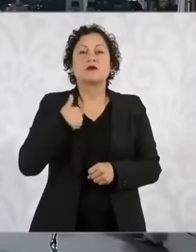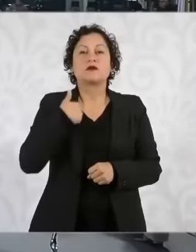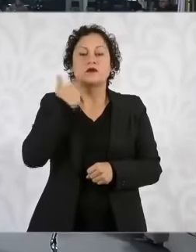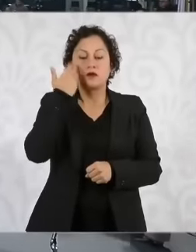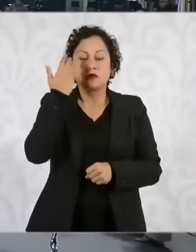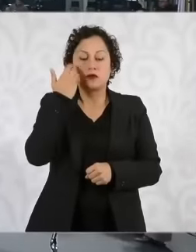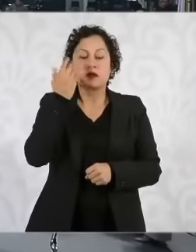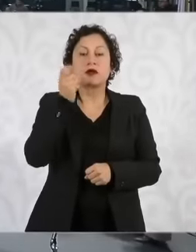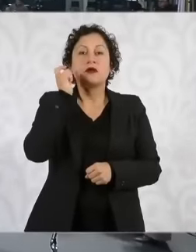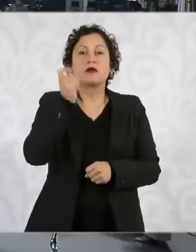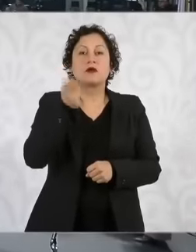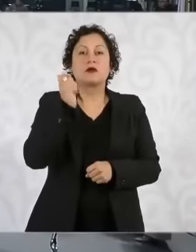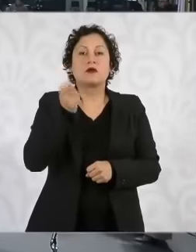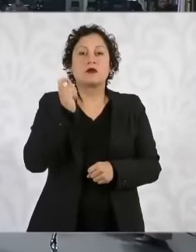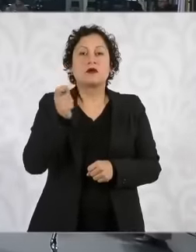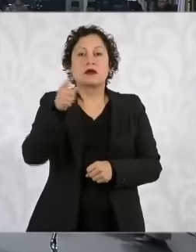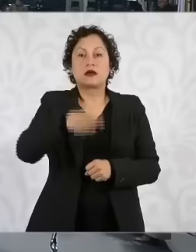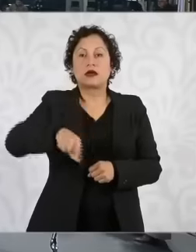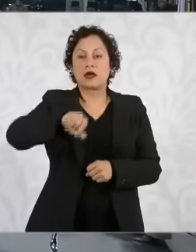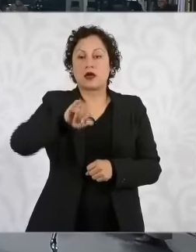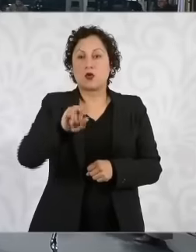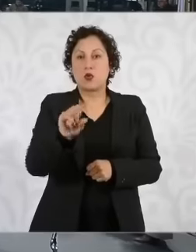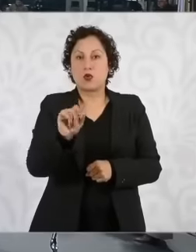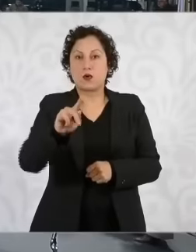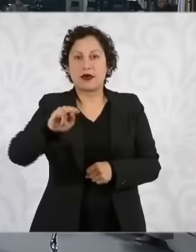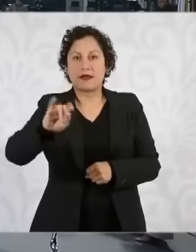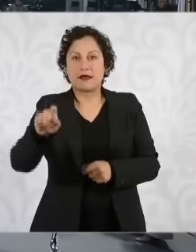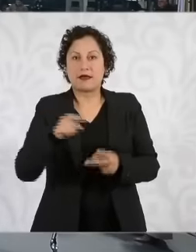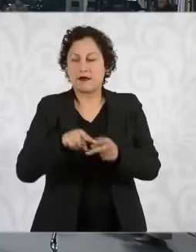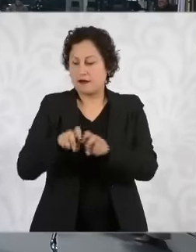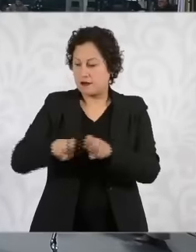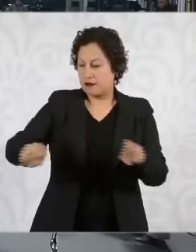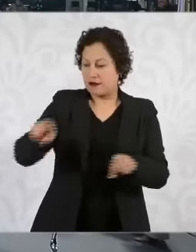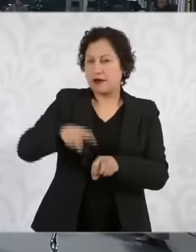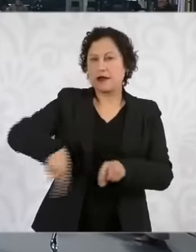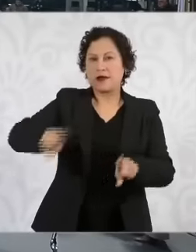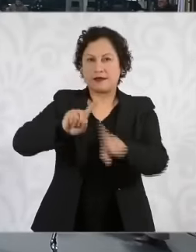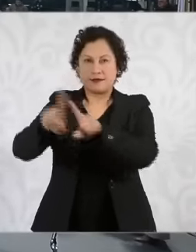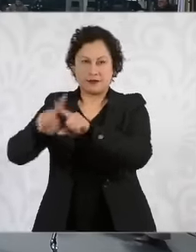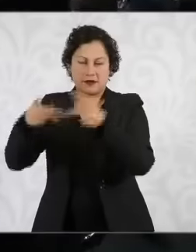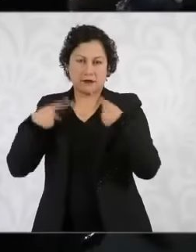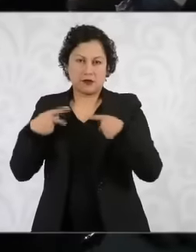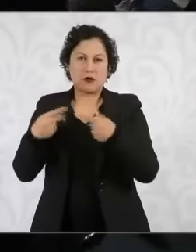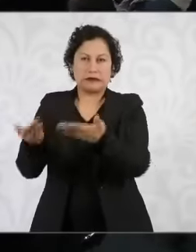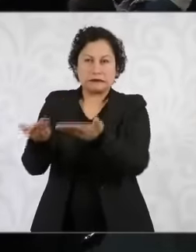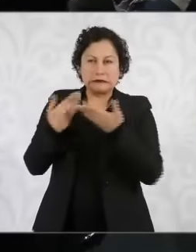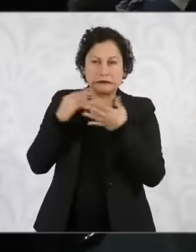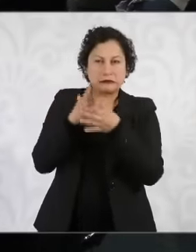to delve deeper into the topic of food sovereignty. In my workshops, I studied